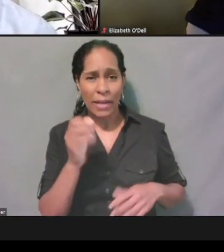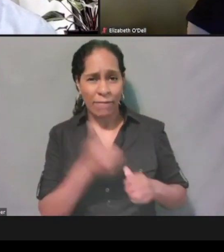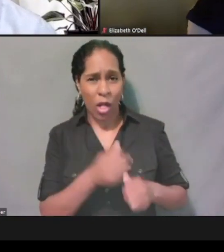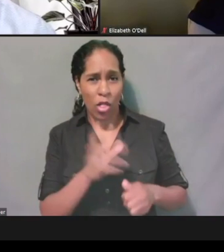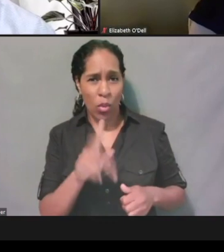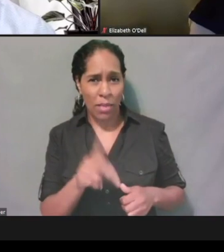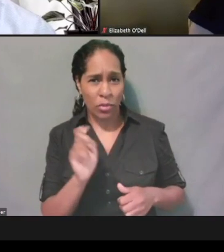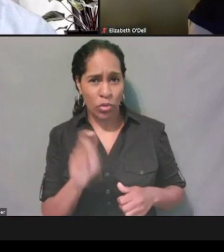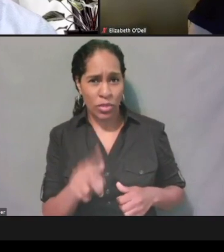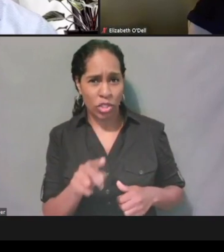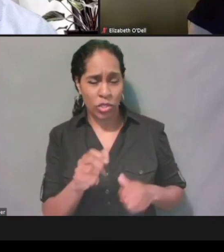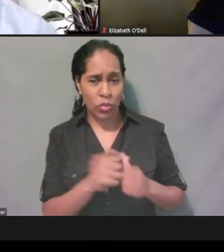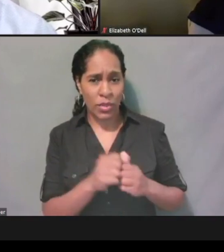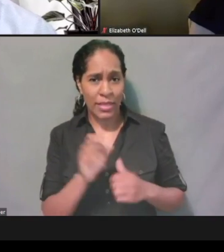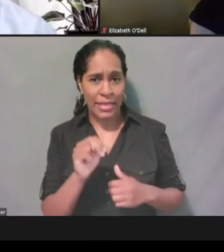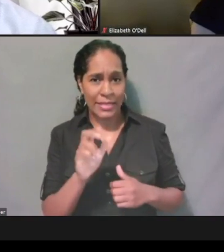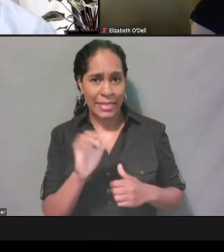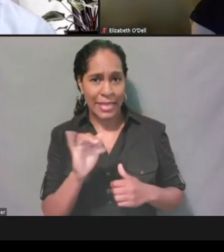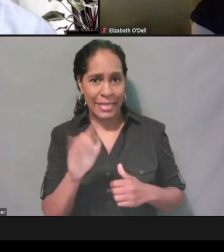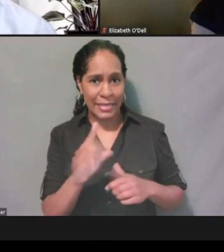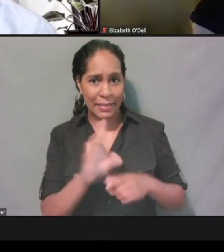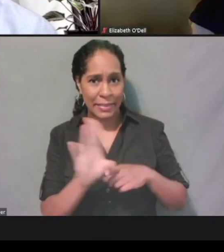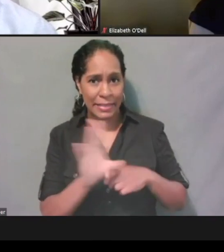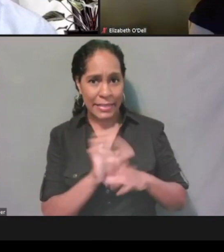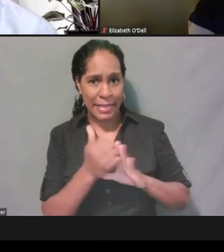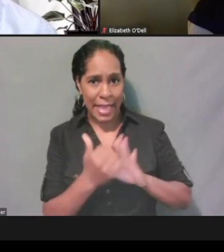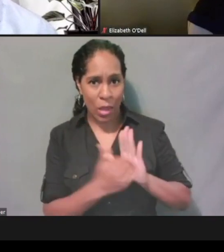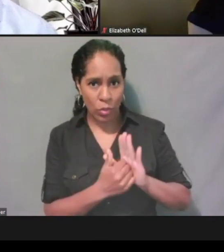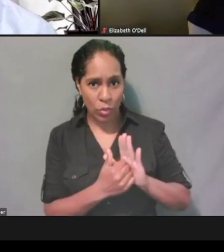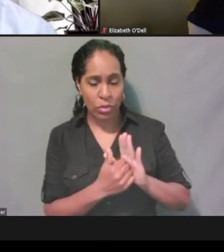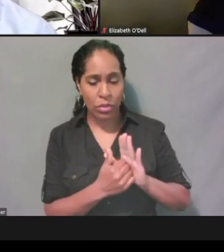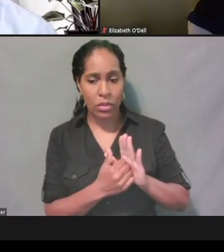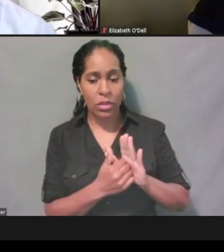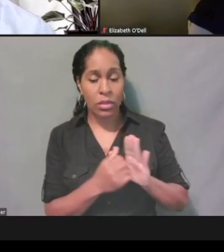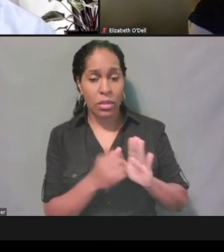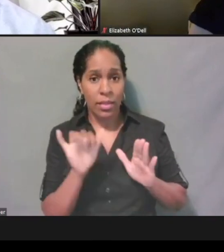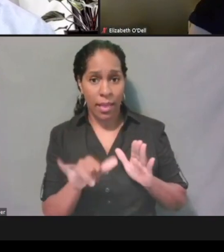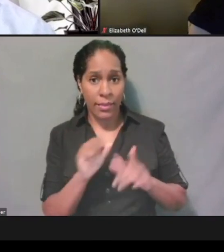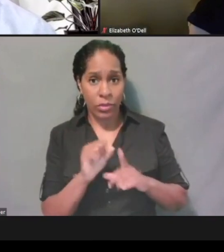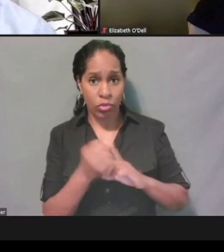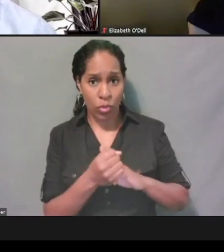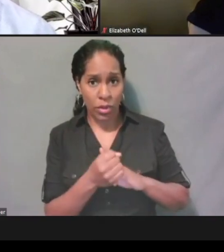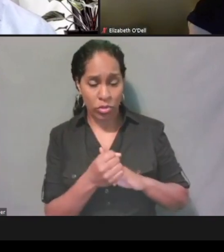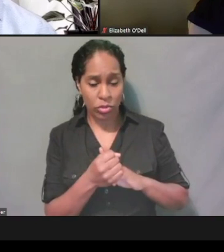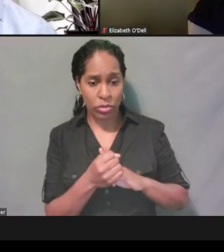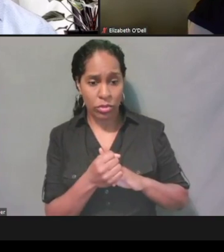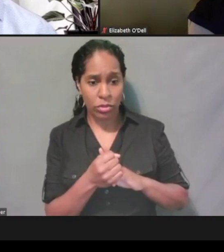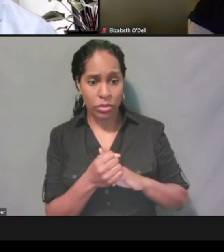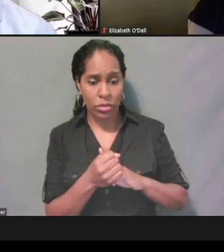with the NCID business account. So in that situation, would it be viable